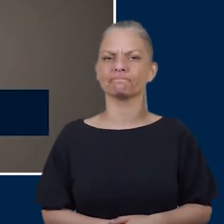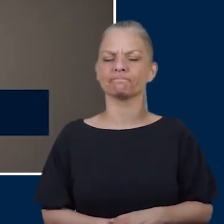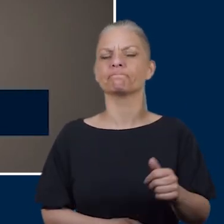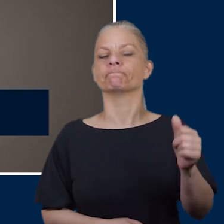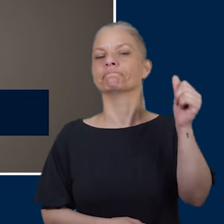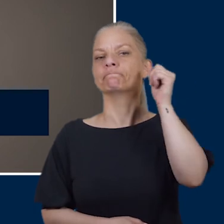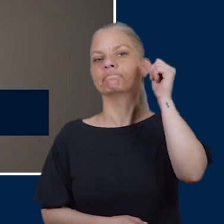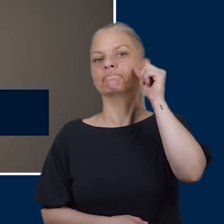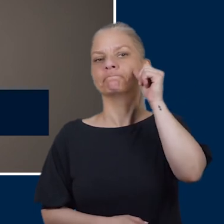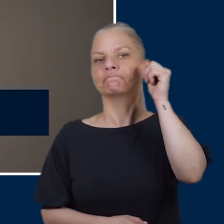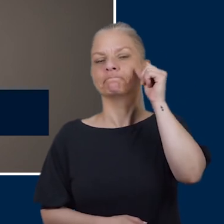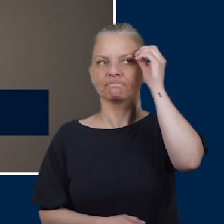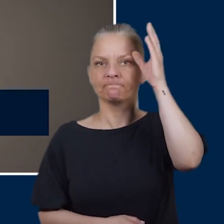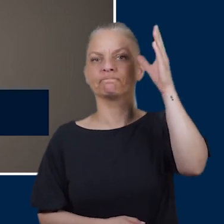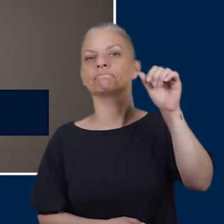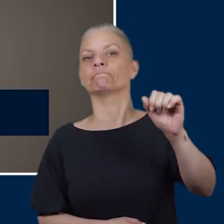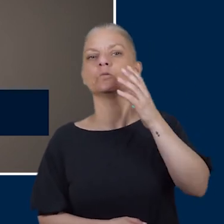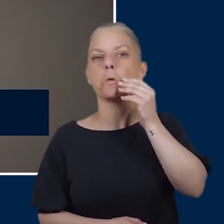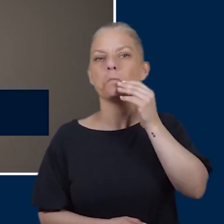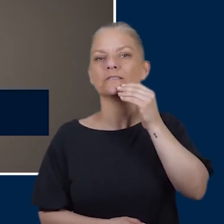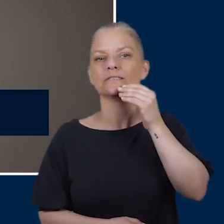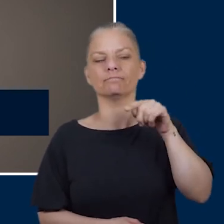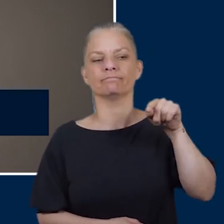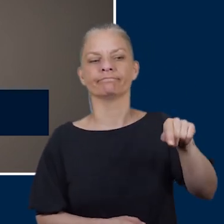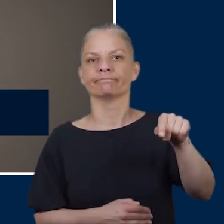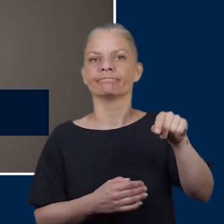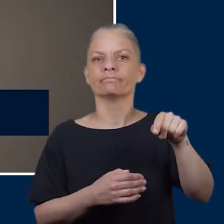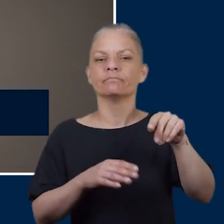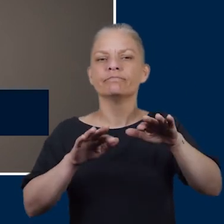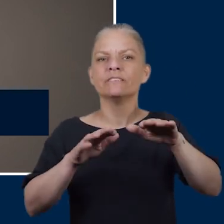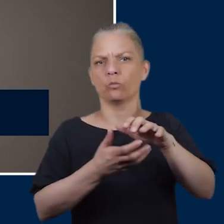development of foot complications, to discuss a preventative approach to diabetes foot care,